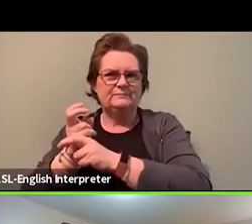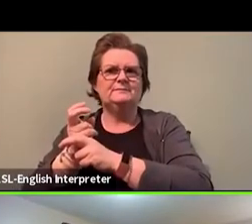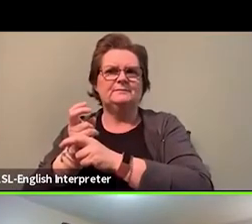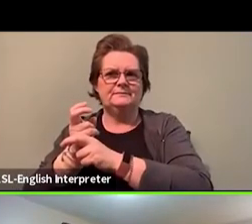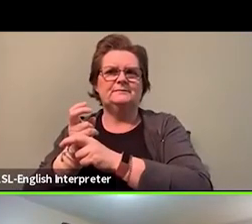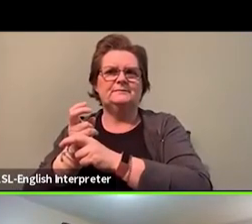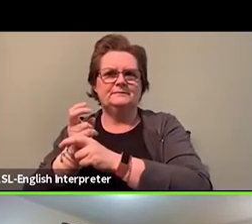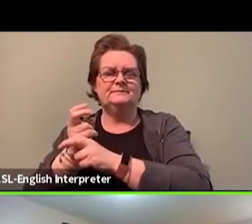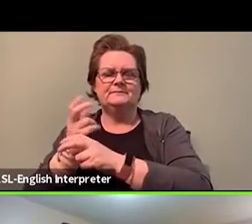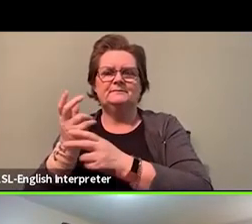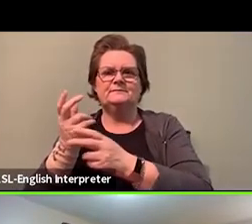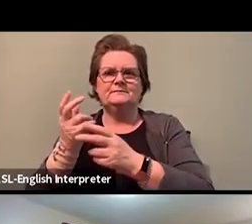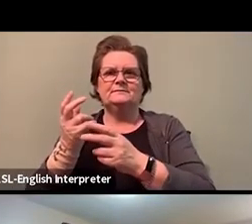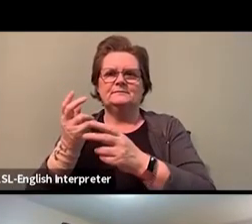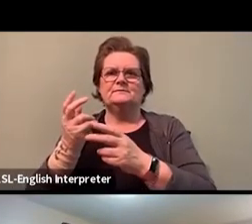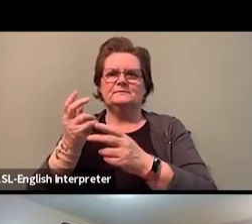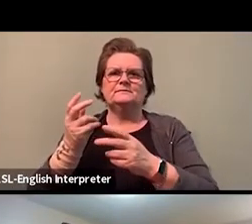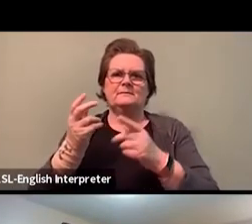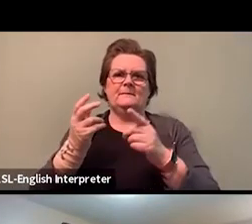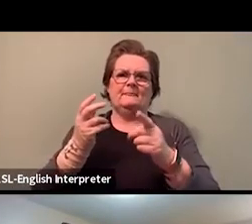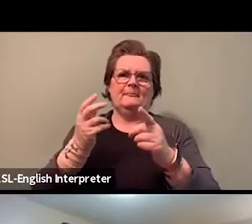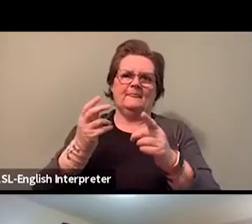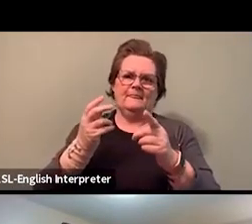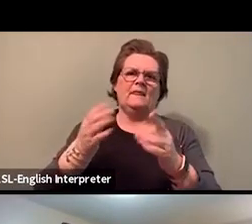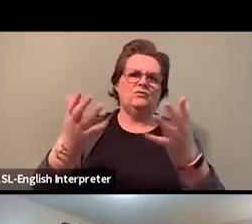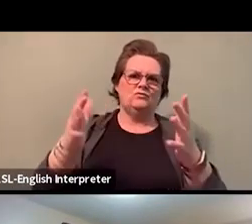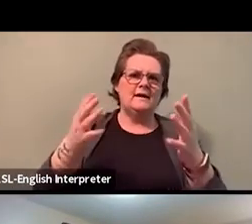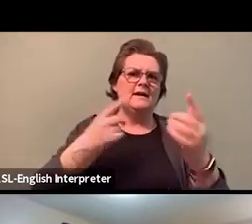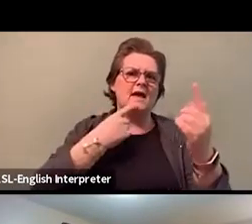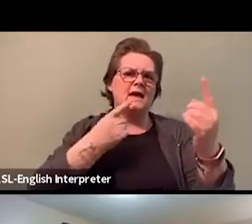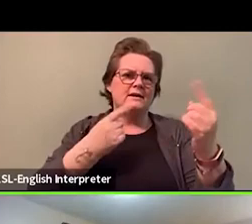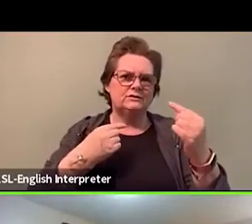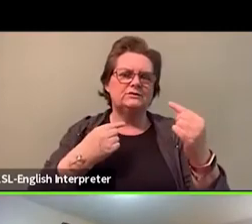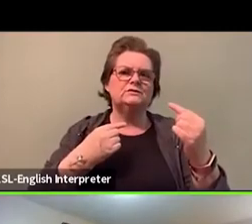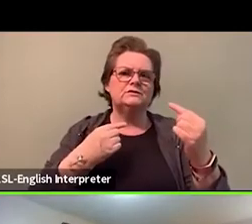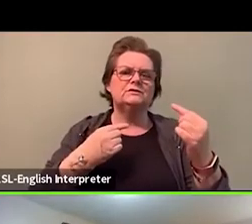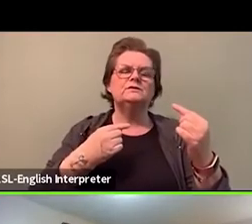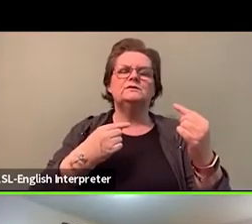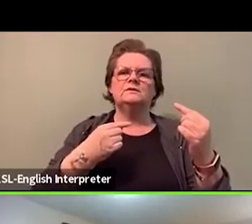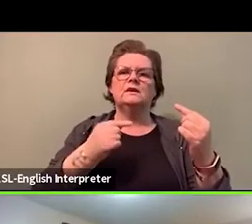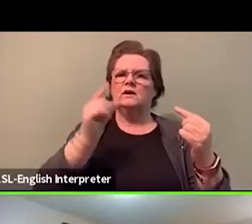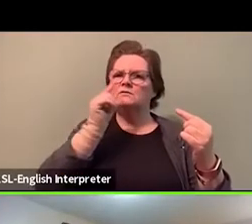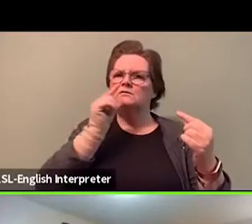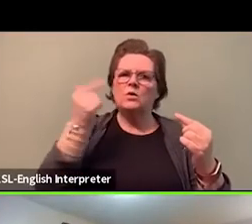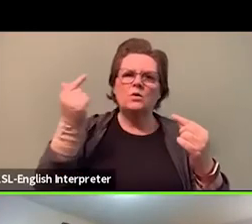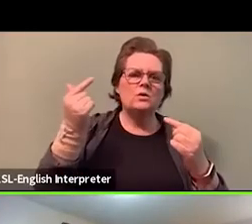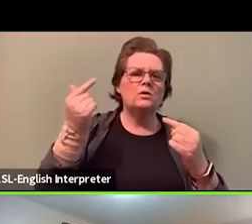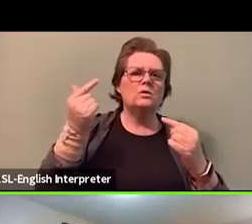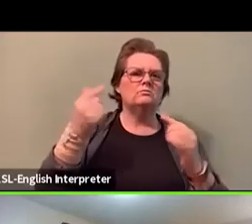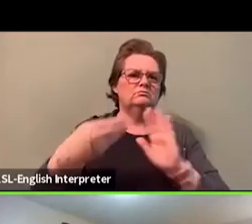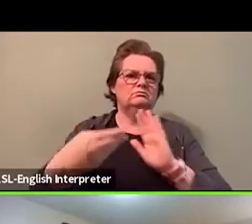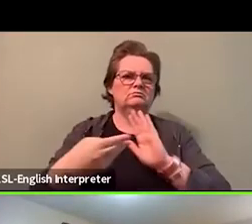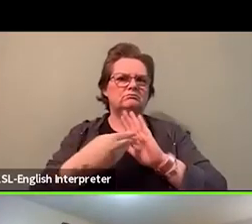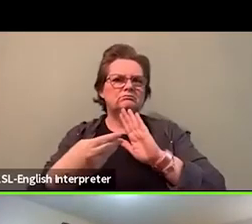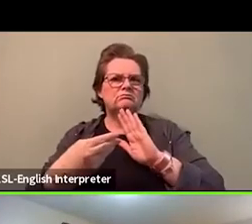and the misogynistic with, and the homophobia within your workplace.